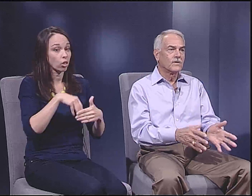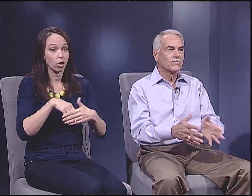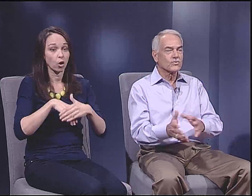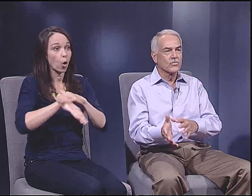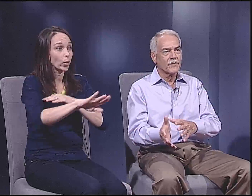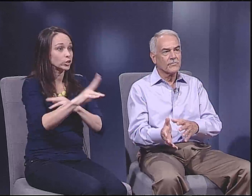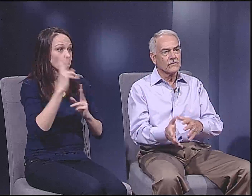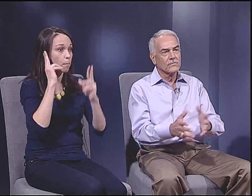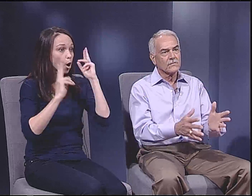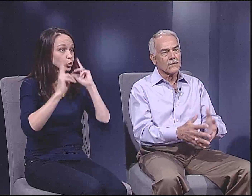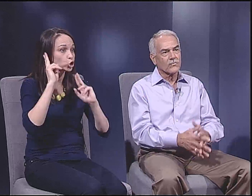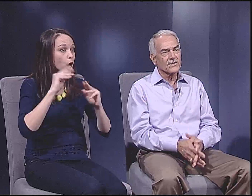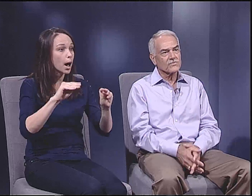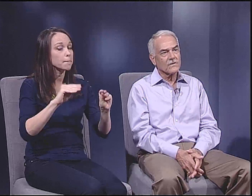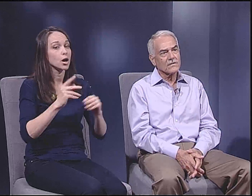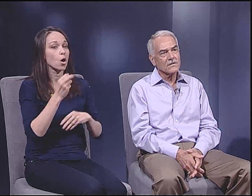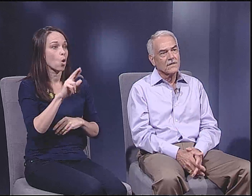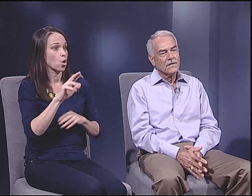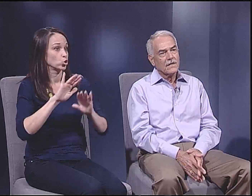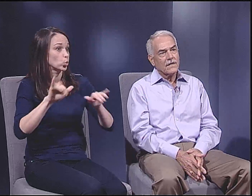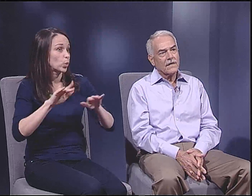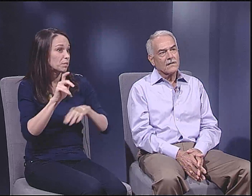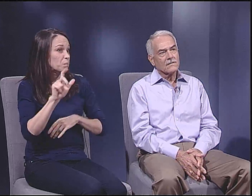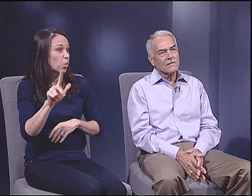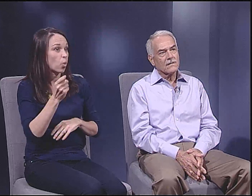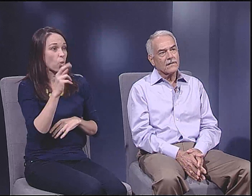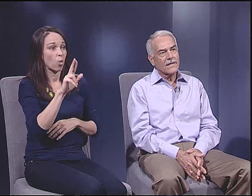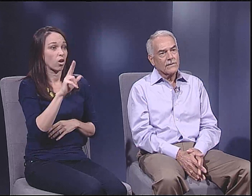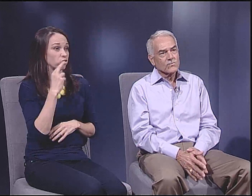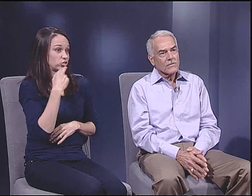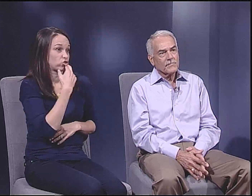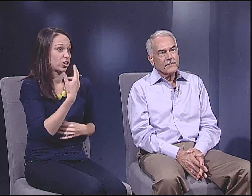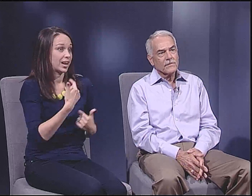to a high school, go into a barbershop, go into a swimming pool, or a restaurant.